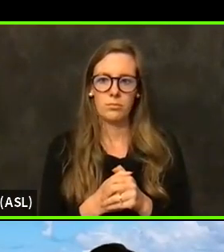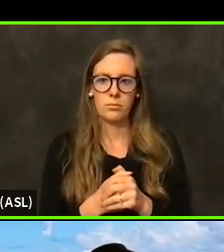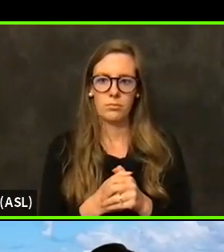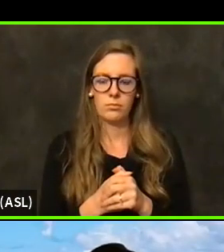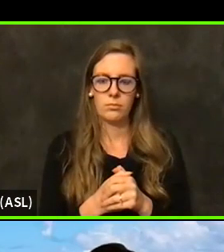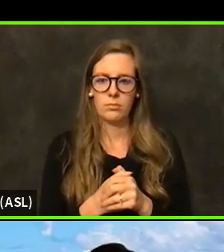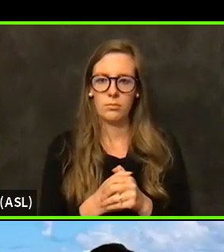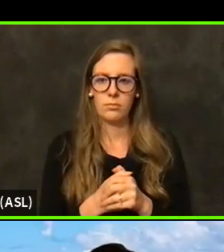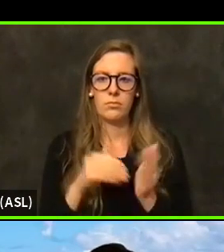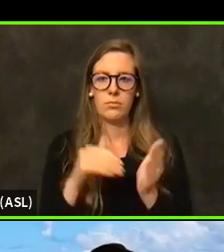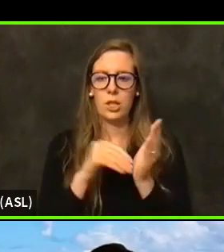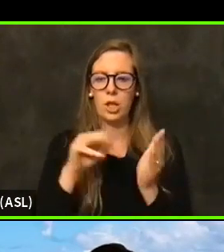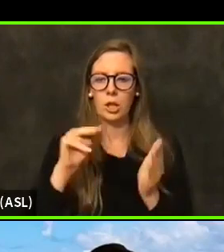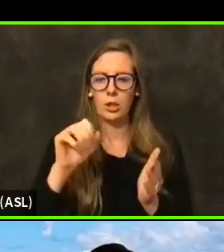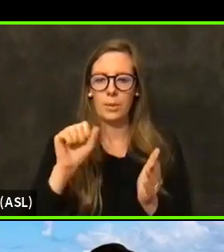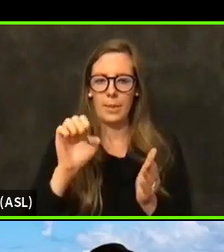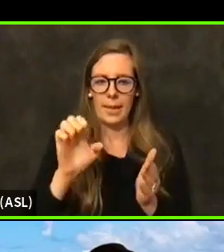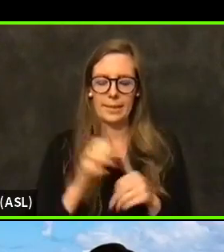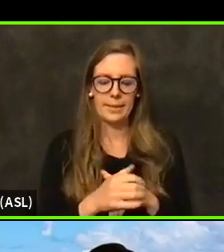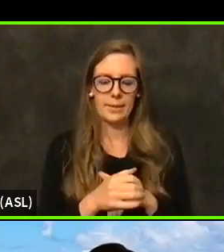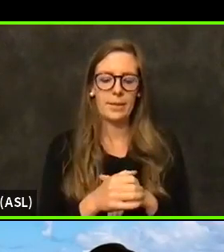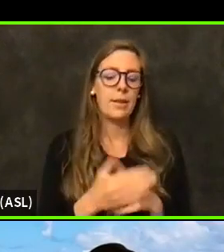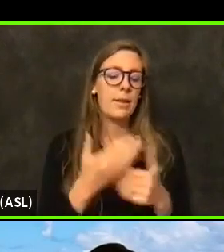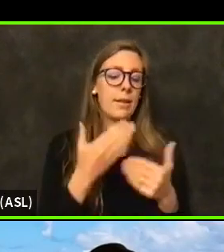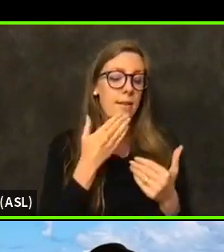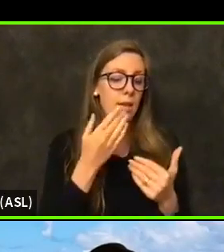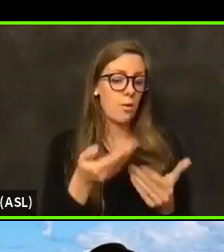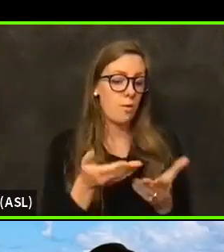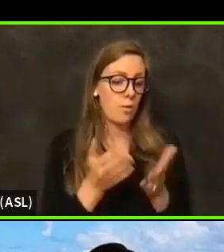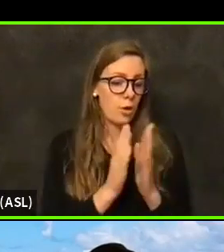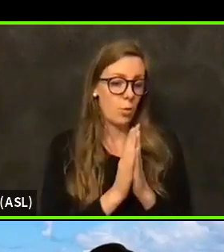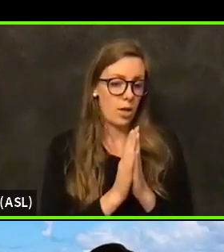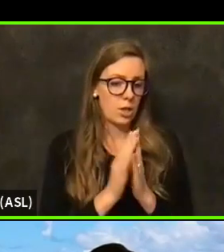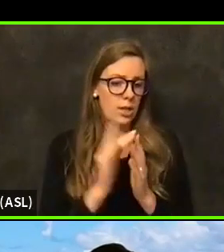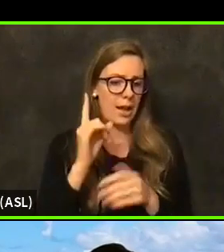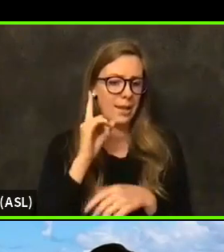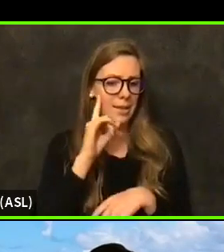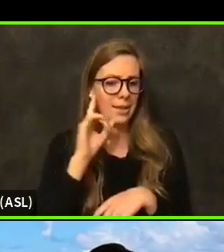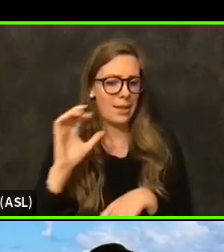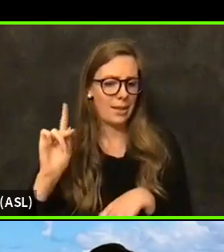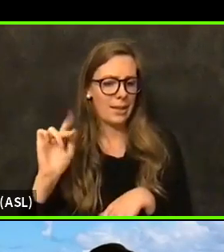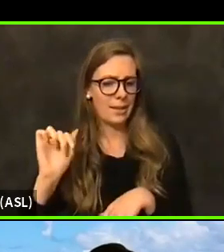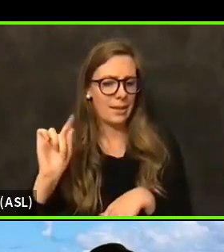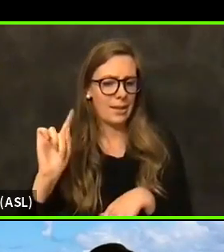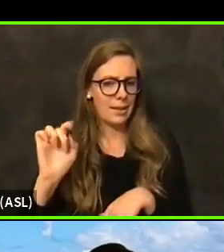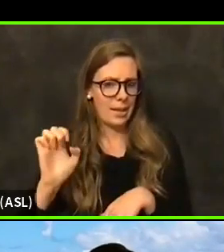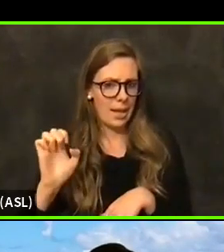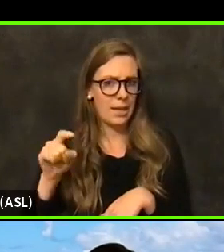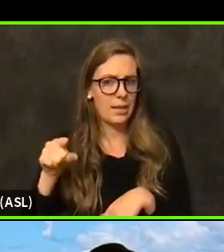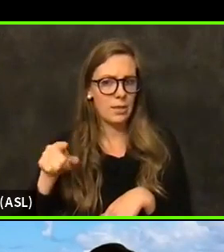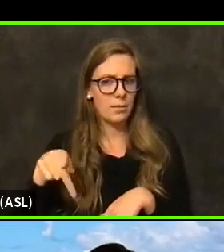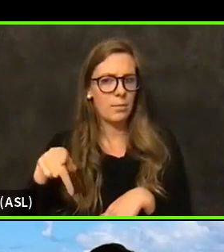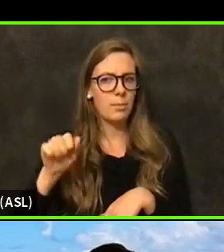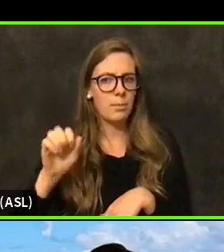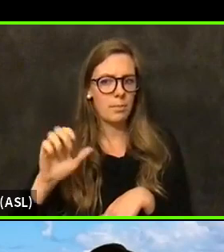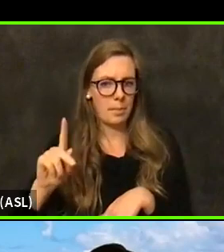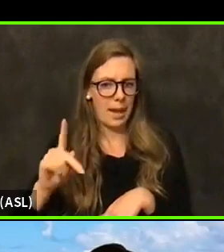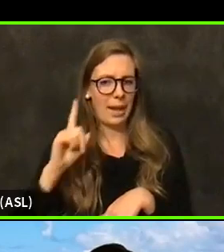Yeah, thanks for that question, Paul, But I think Kate, hacks from our equity might be the best to answer the first part of